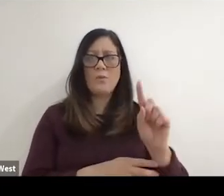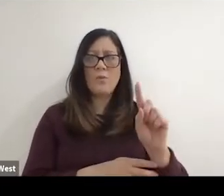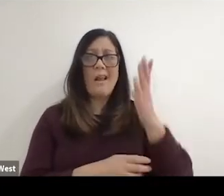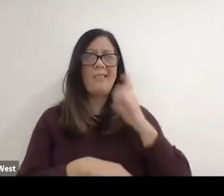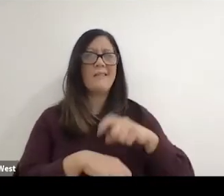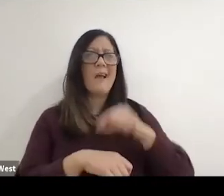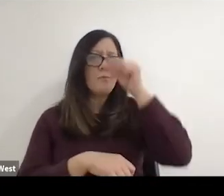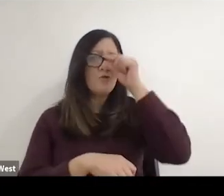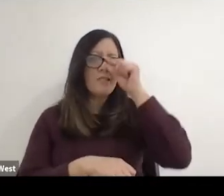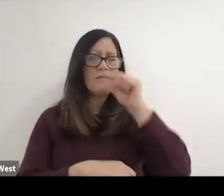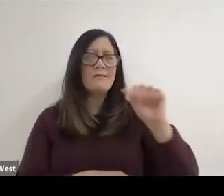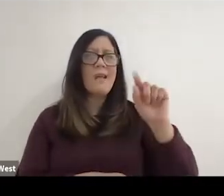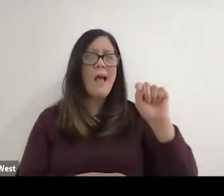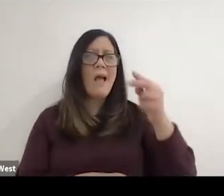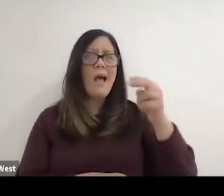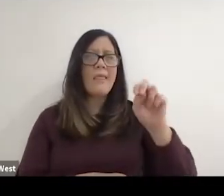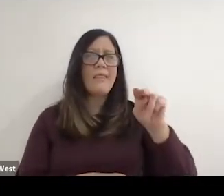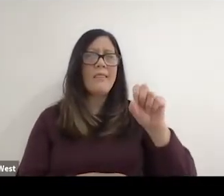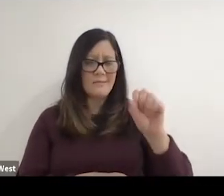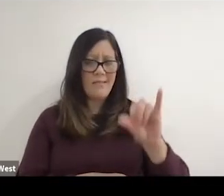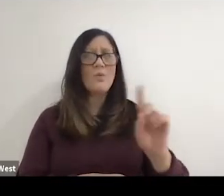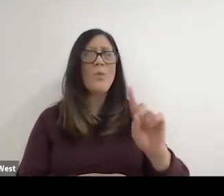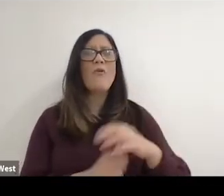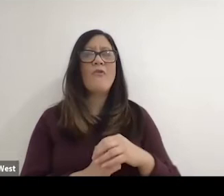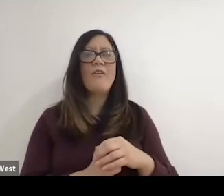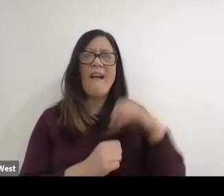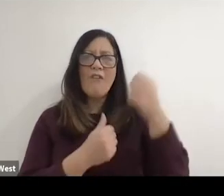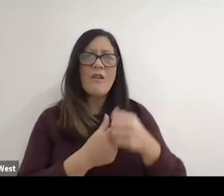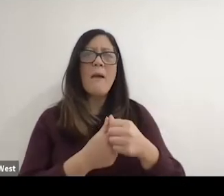Are in Athens at the time and I happen to remember because I was sitting